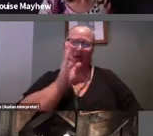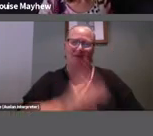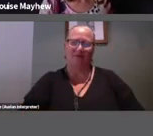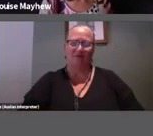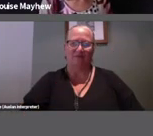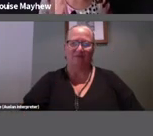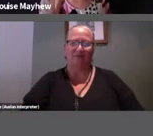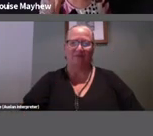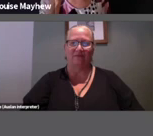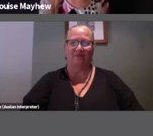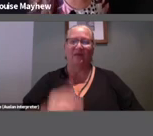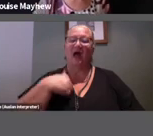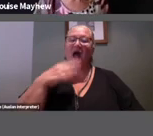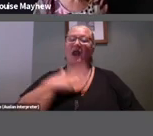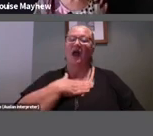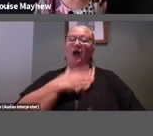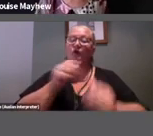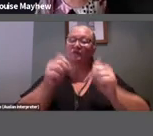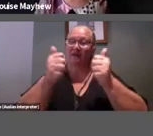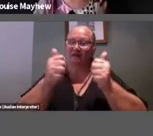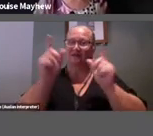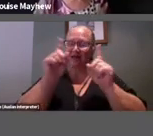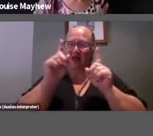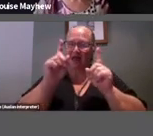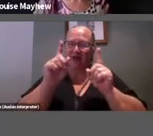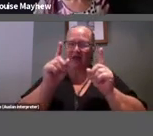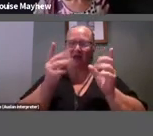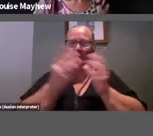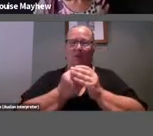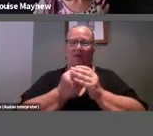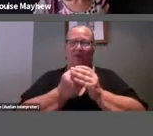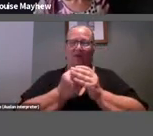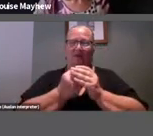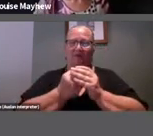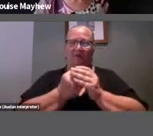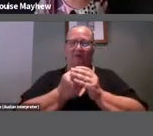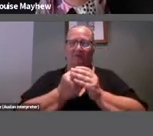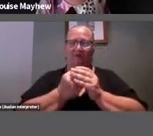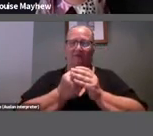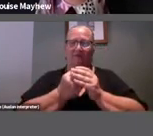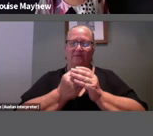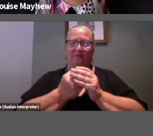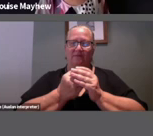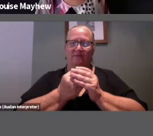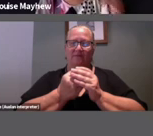I want to finish today with this some